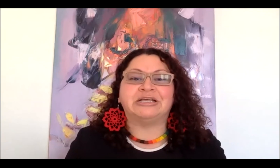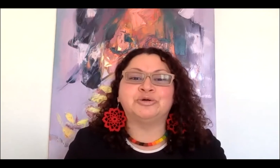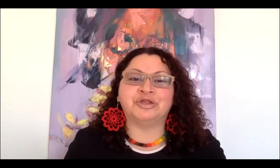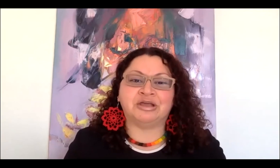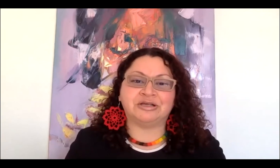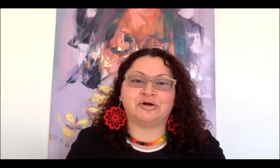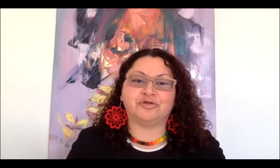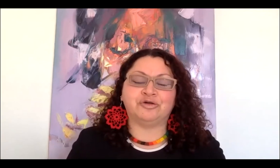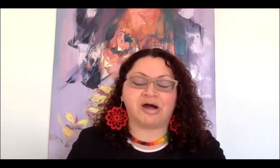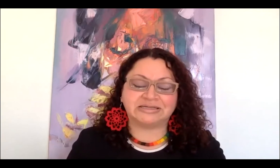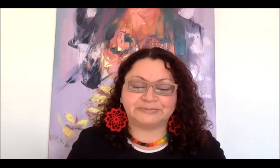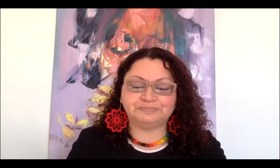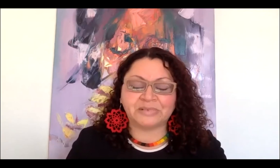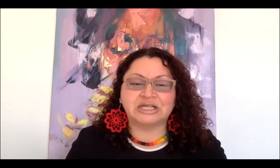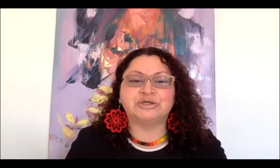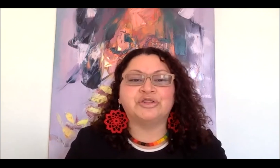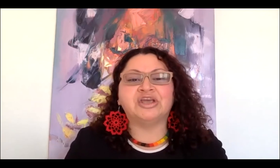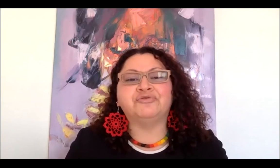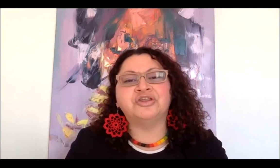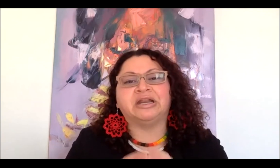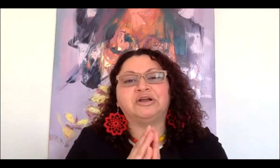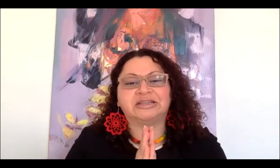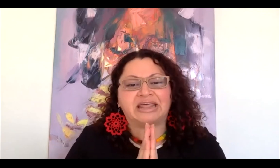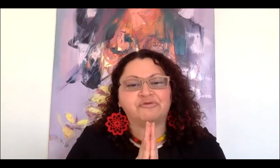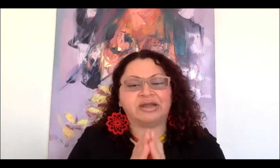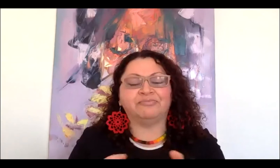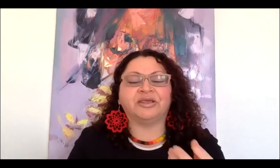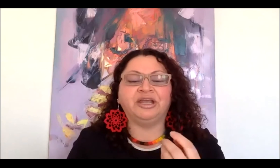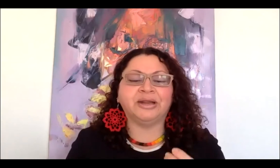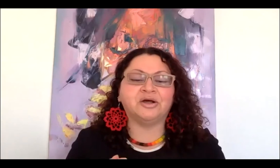erase who she was. So thank you for sharing all that, and when I'm hearing,